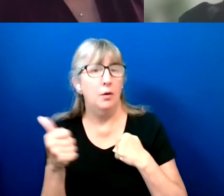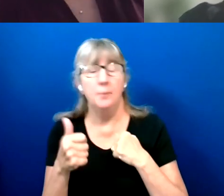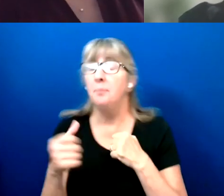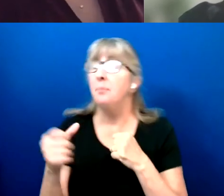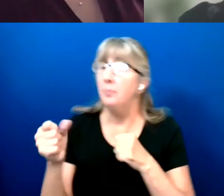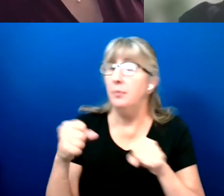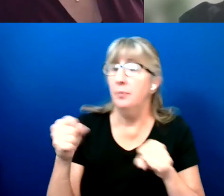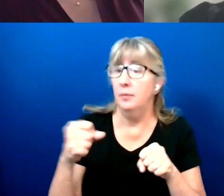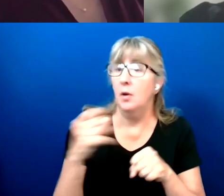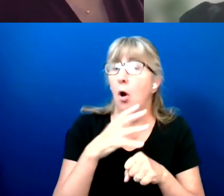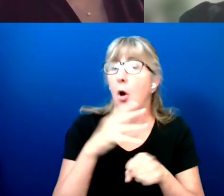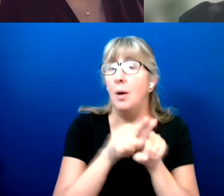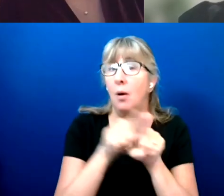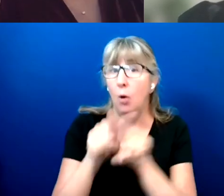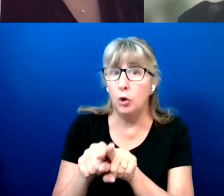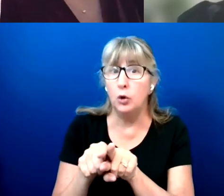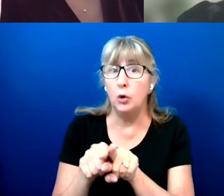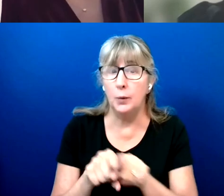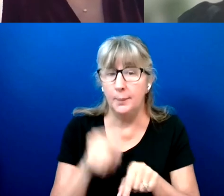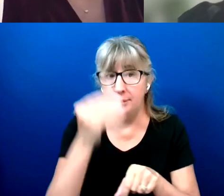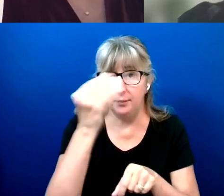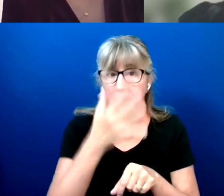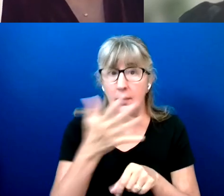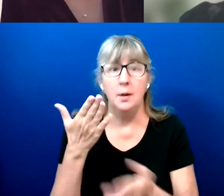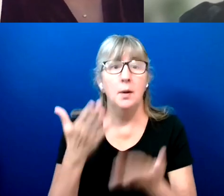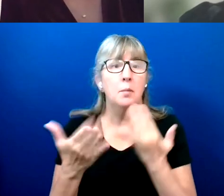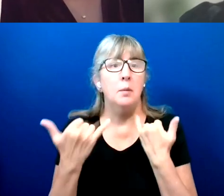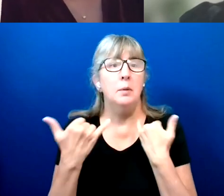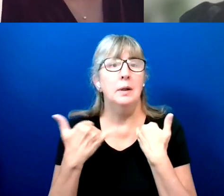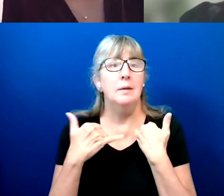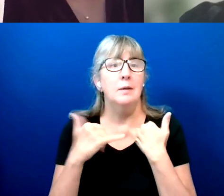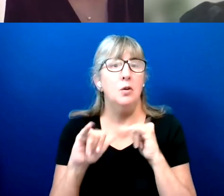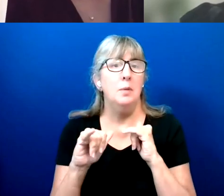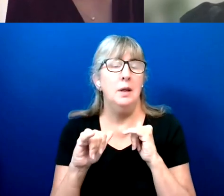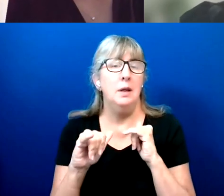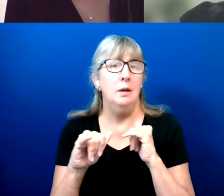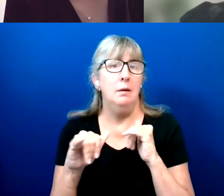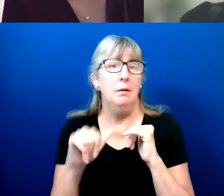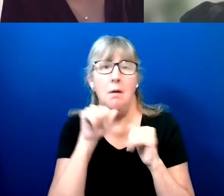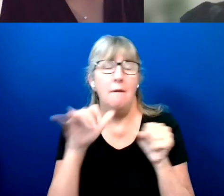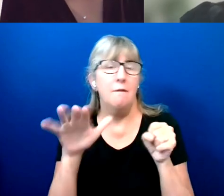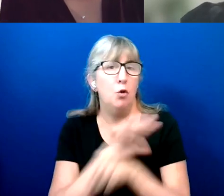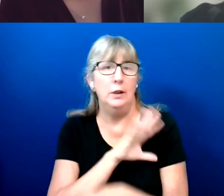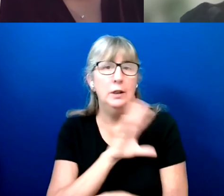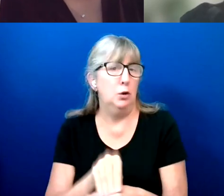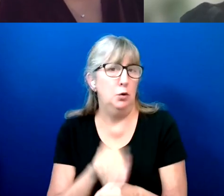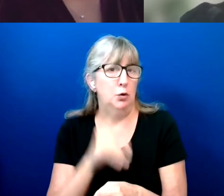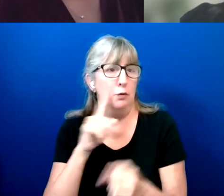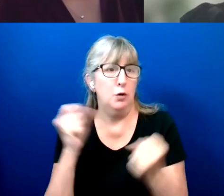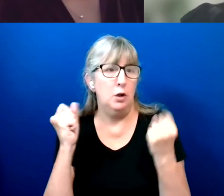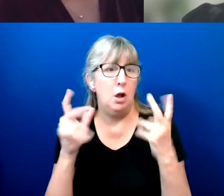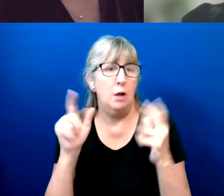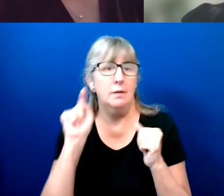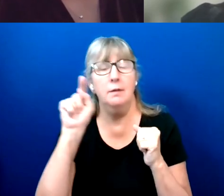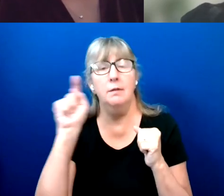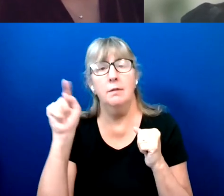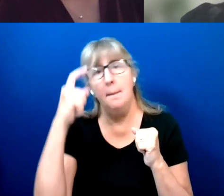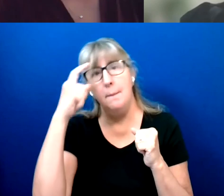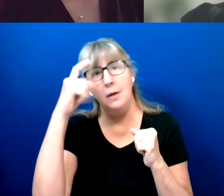Although, again, it would probably still be under inclusive for a lot of mental and emotional disabilities.